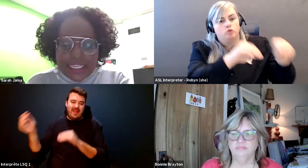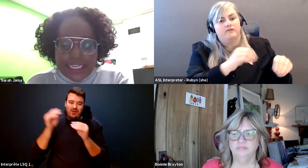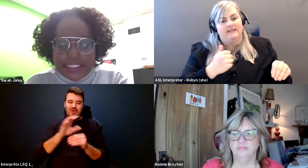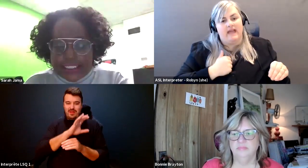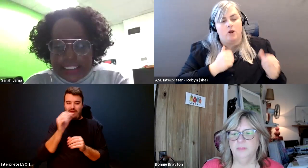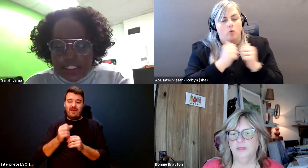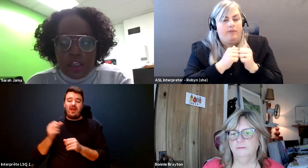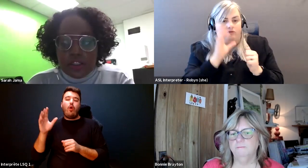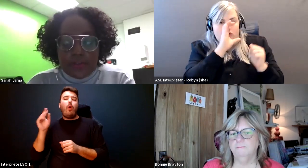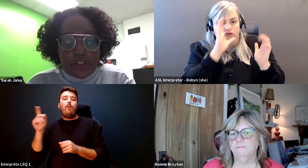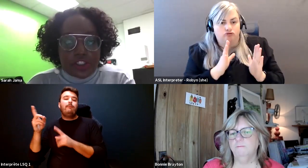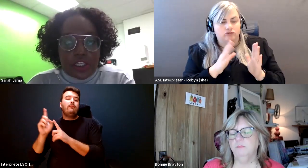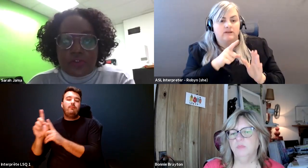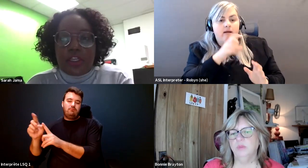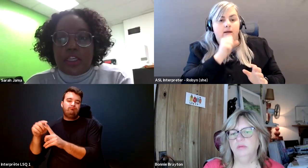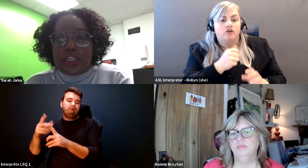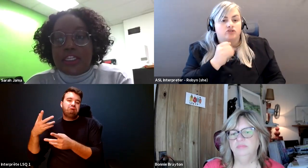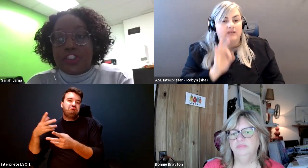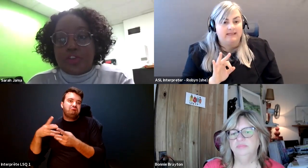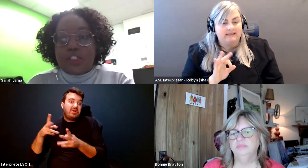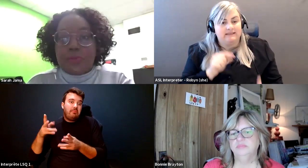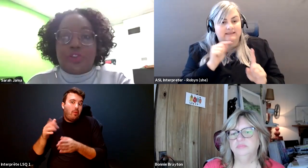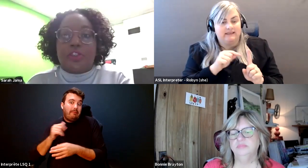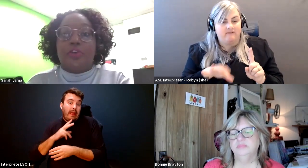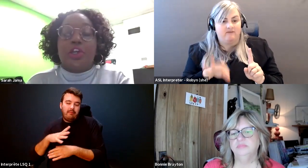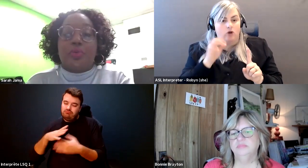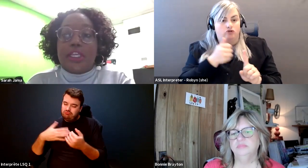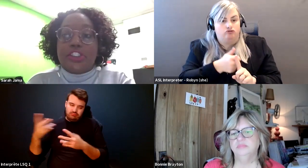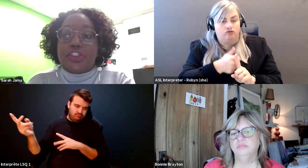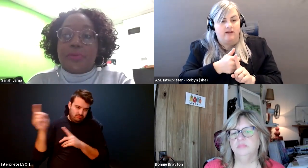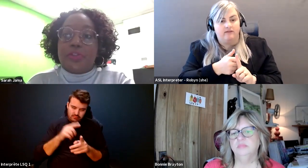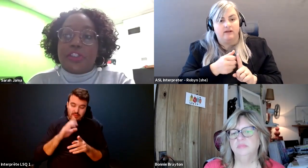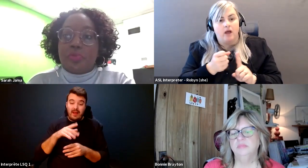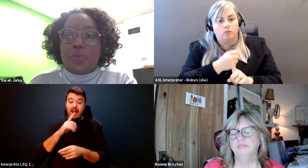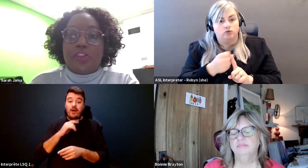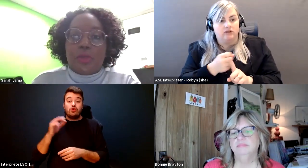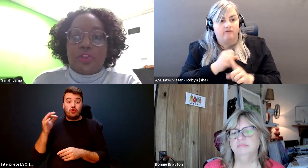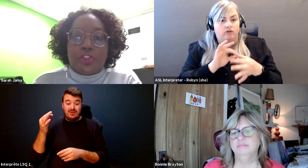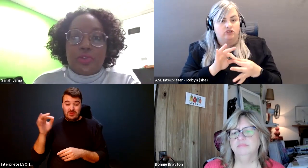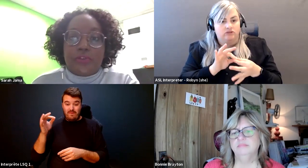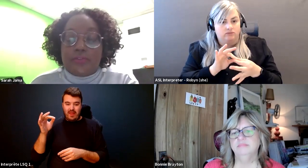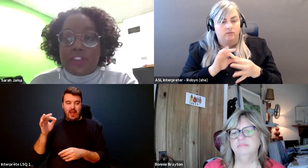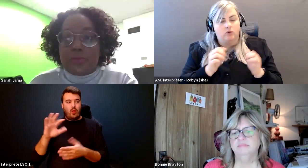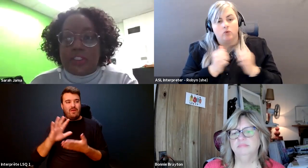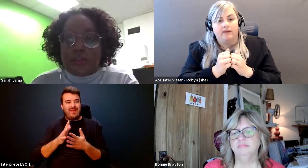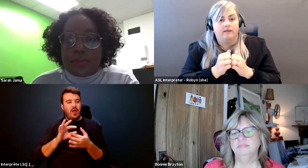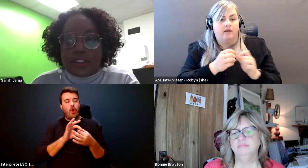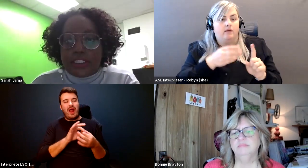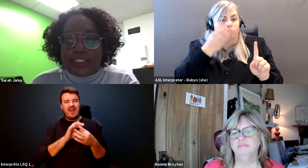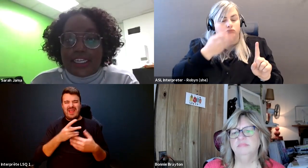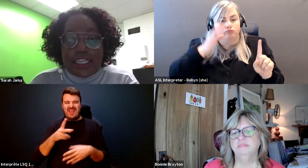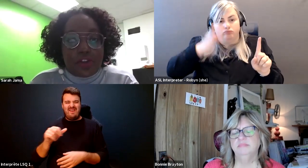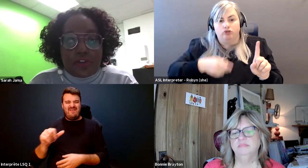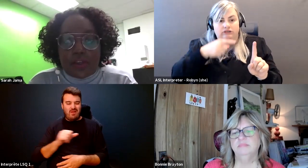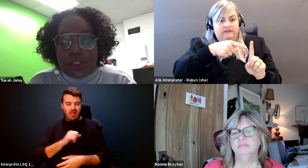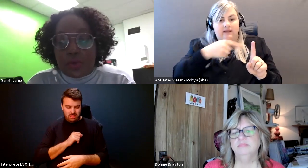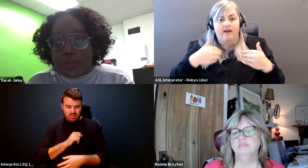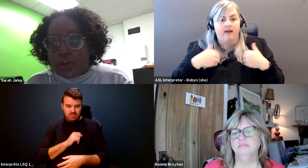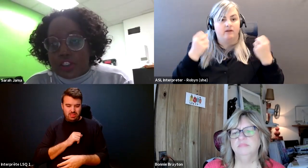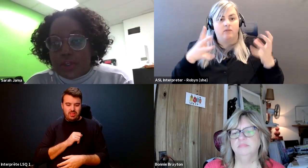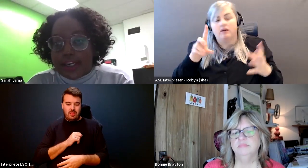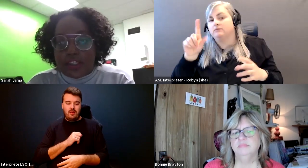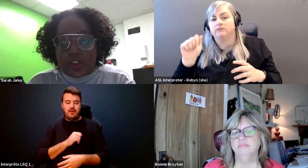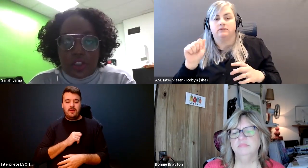Sarah Jama: And that 19 found herself in an extremely abusive relationship with someone with a multitude of invisible disabilities that neither of them knew about or knew how to handle.